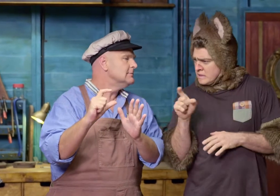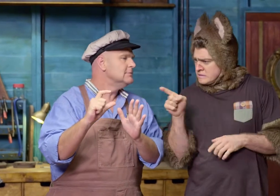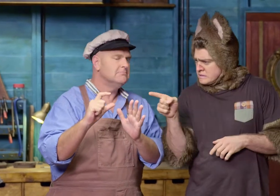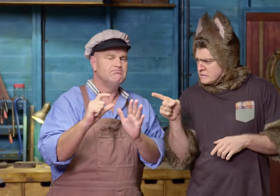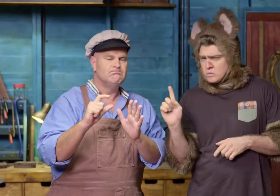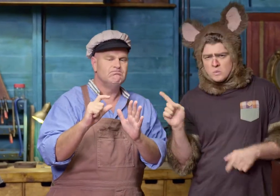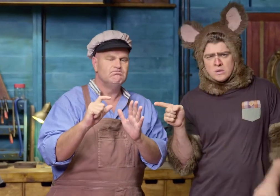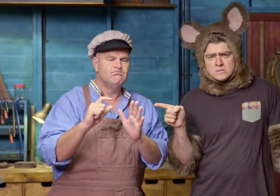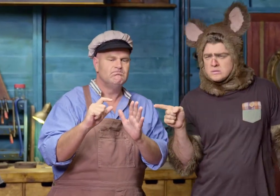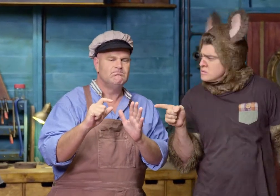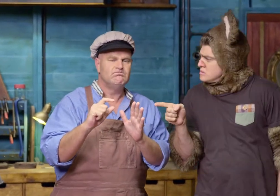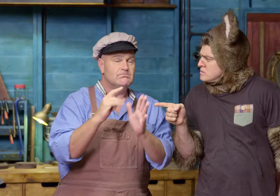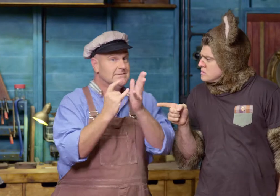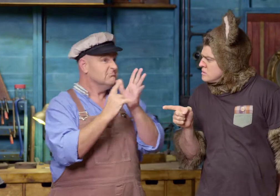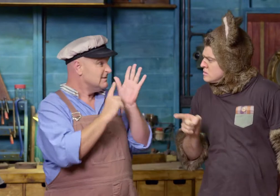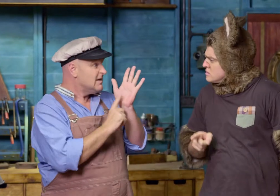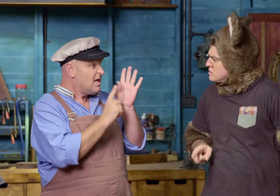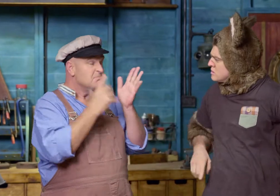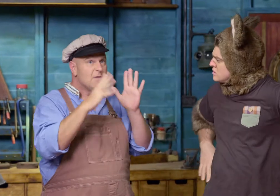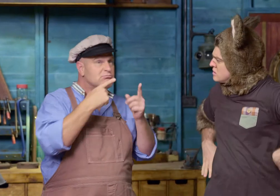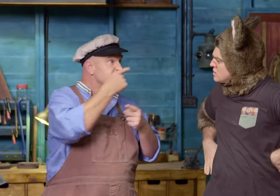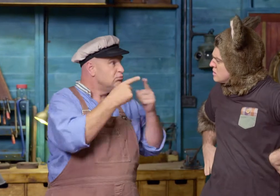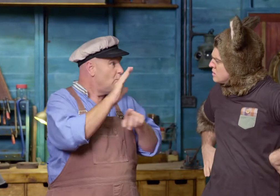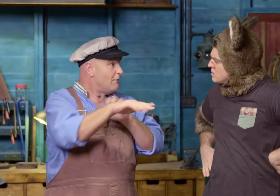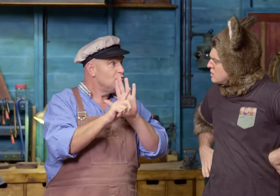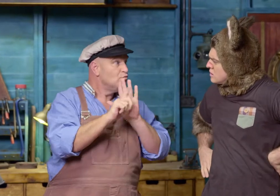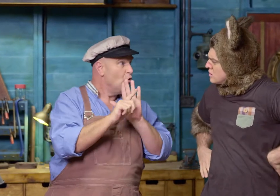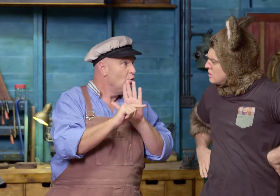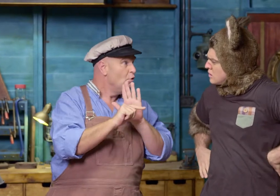Seconds - what's that? Hmm. Has Sally talked to you about time?